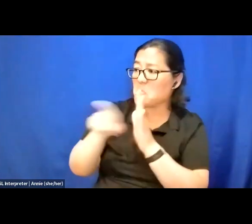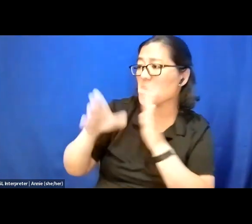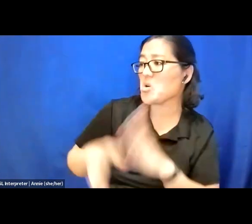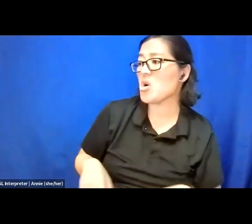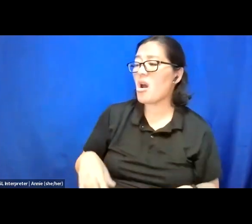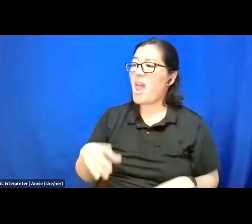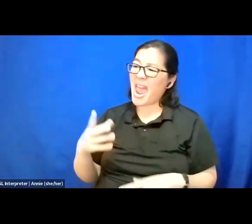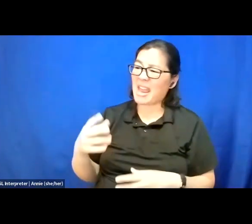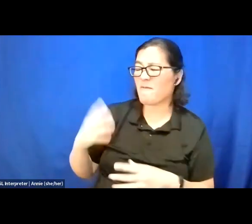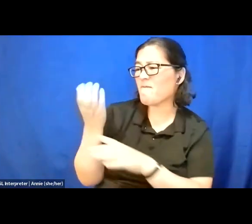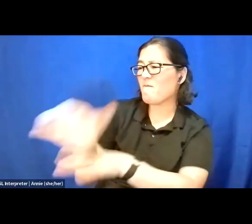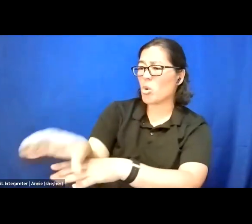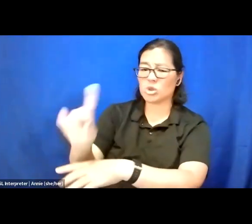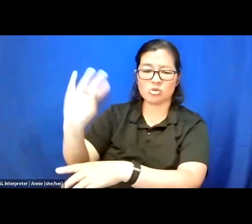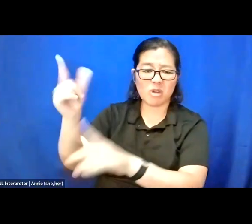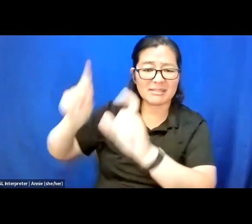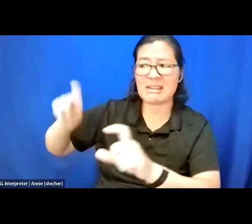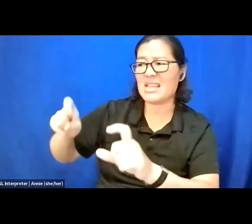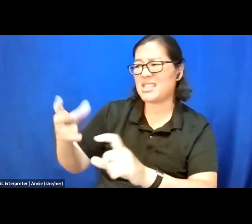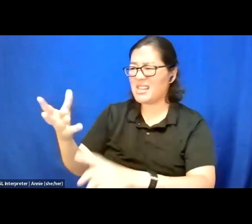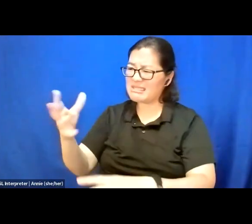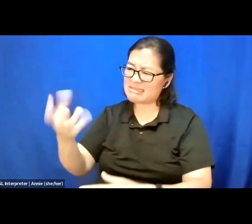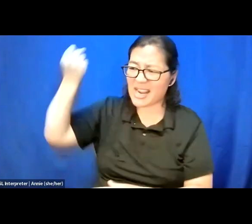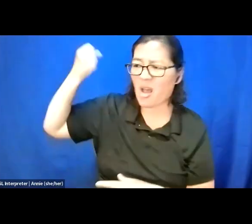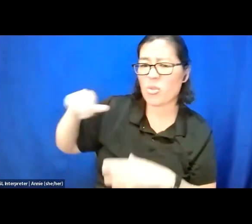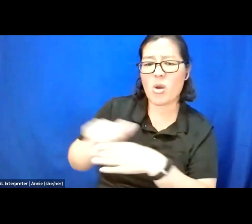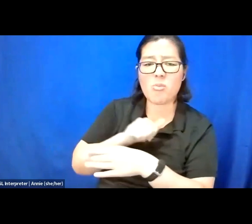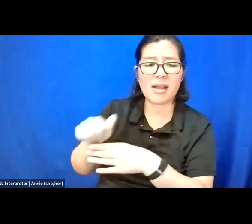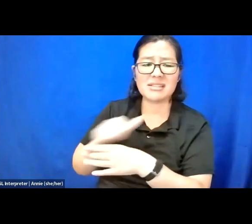and have their practice taken away and pay out all those reparations,